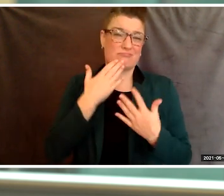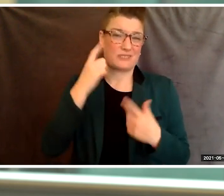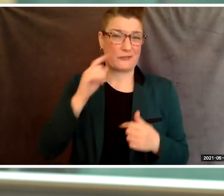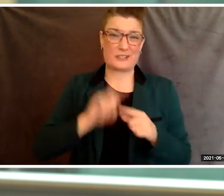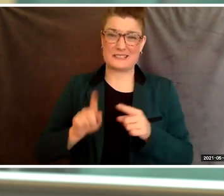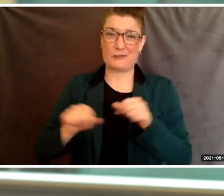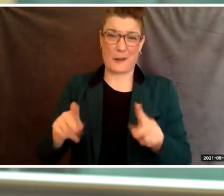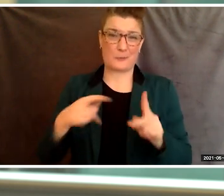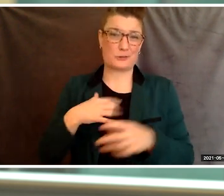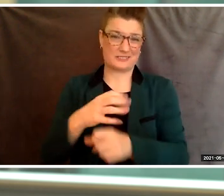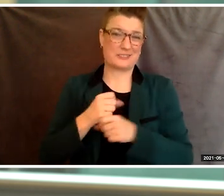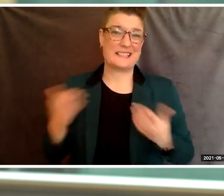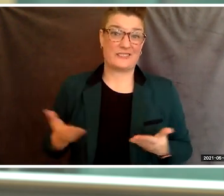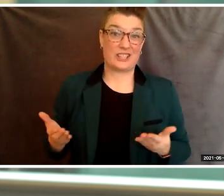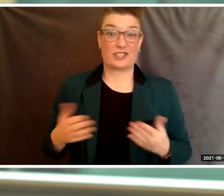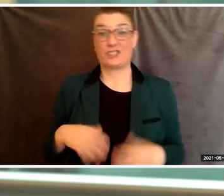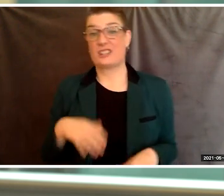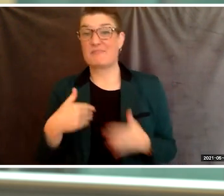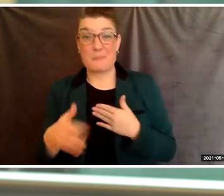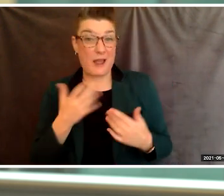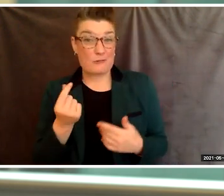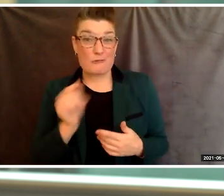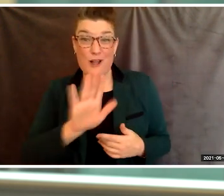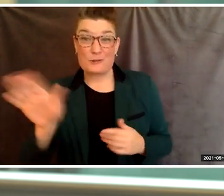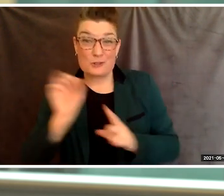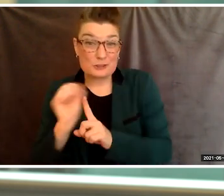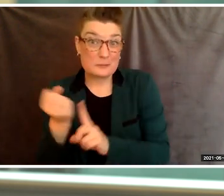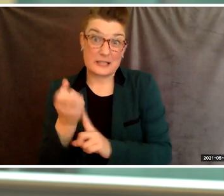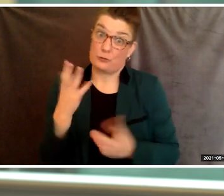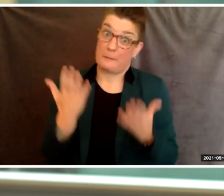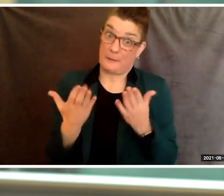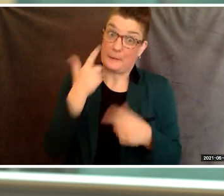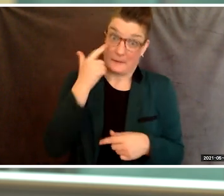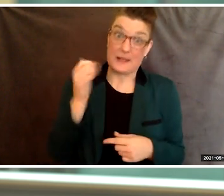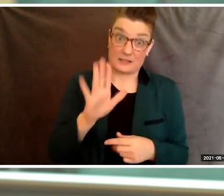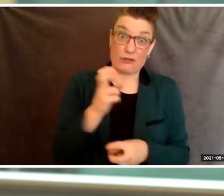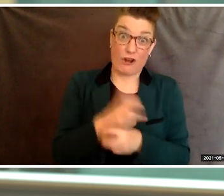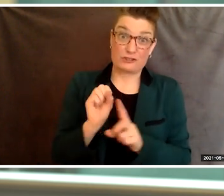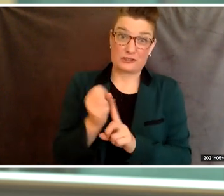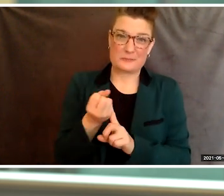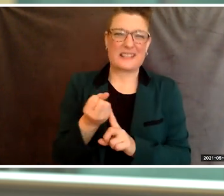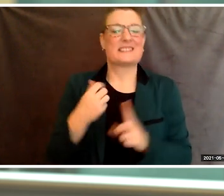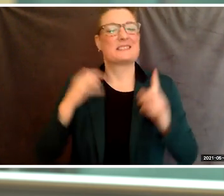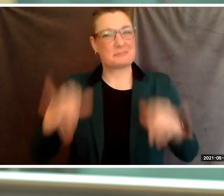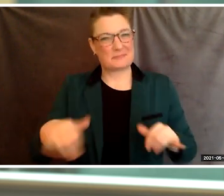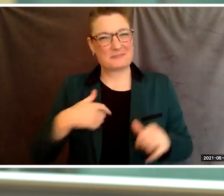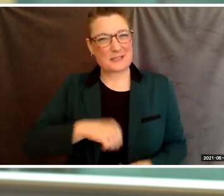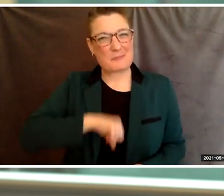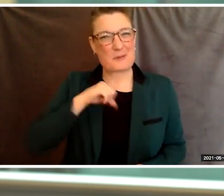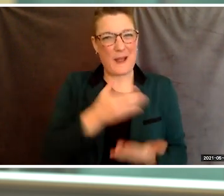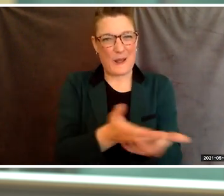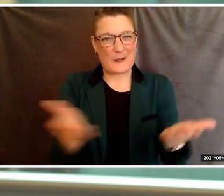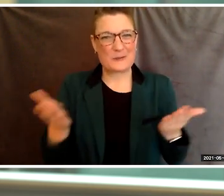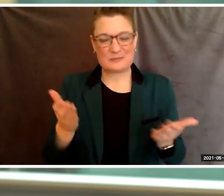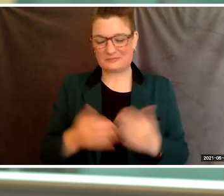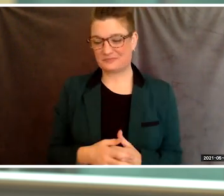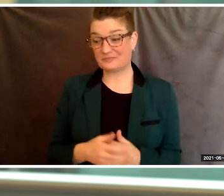with whatever circumstance you fought through to get here I am so proud of this Kotara class. For many of us, BCC will just be a stop